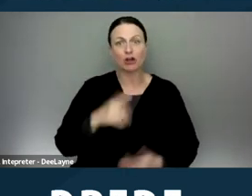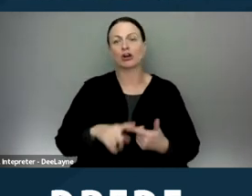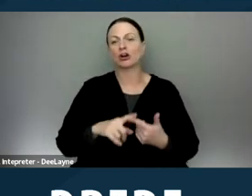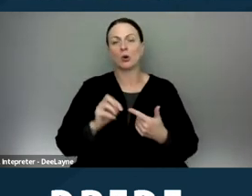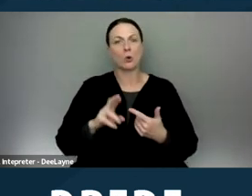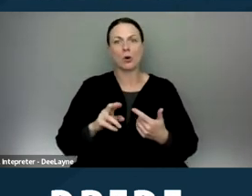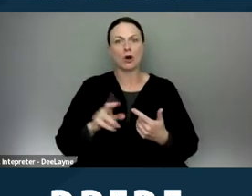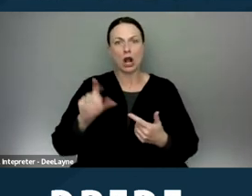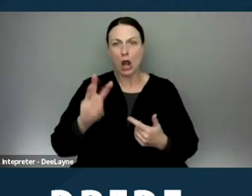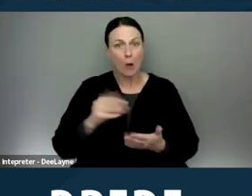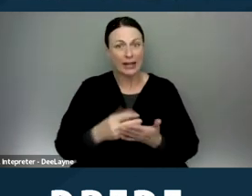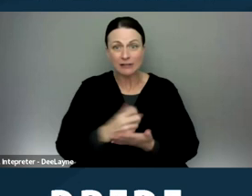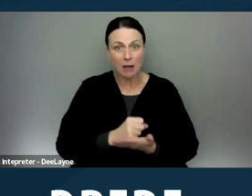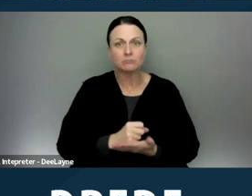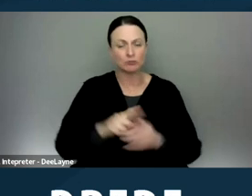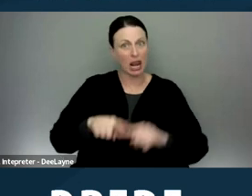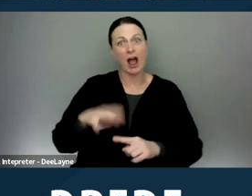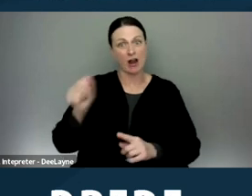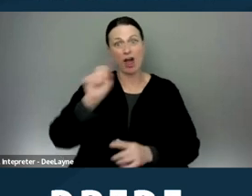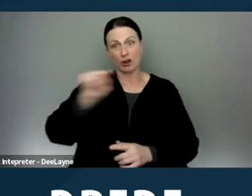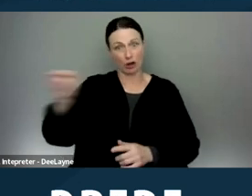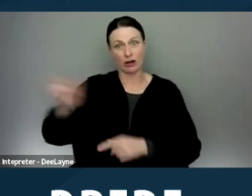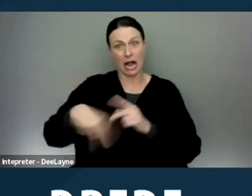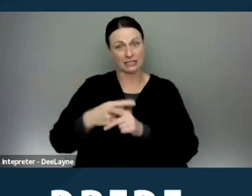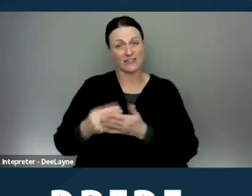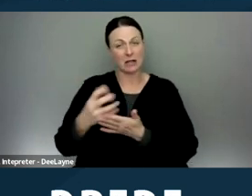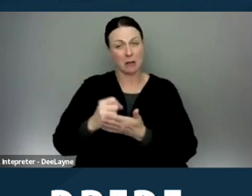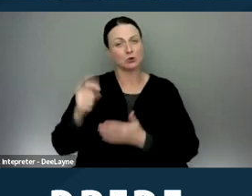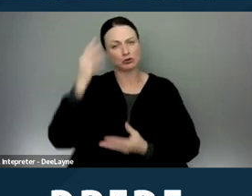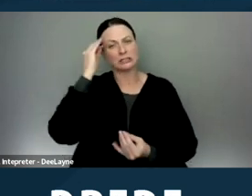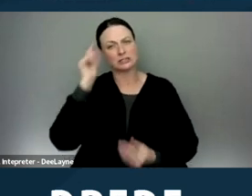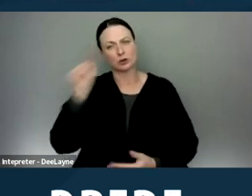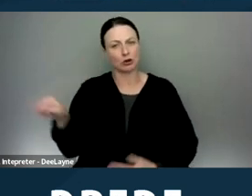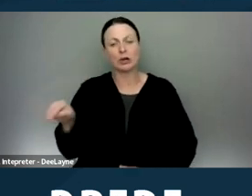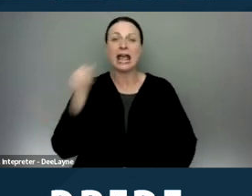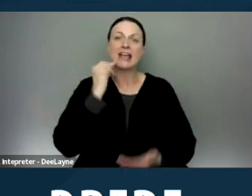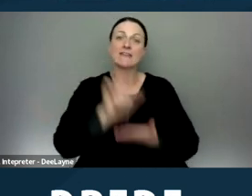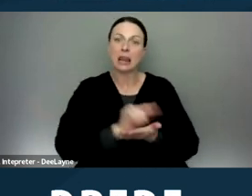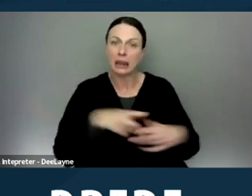and housing providers should consider those other forms of income if they're legal forms of income.